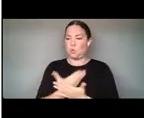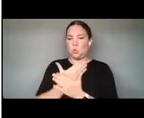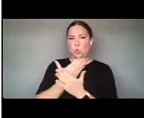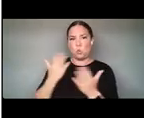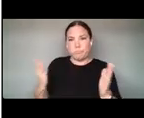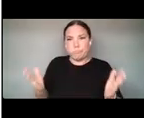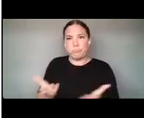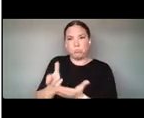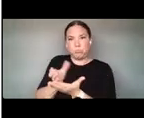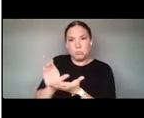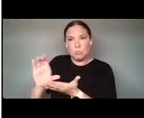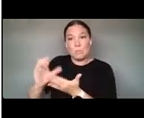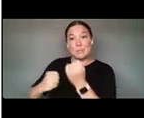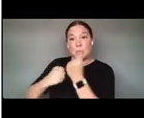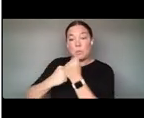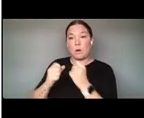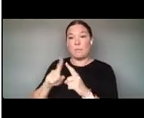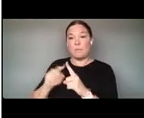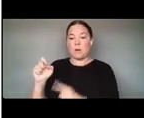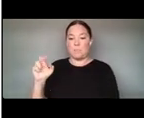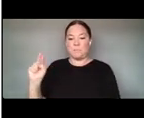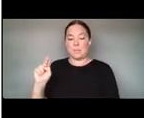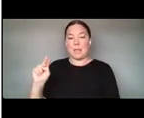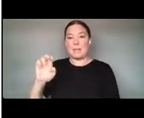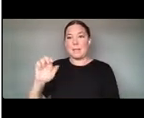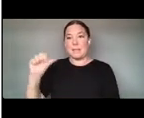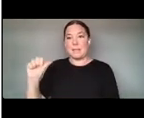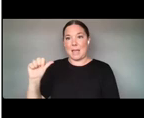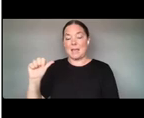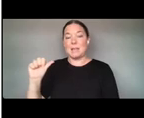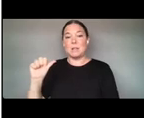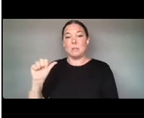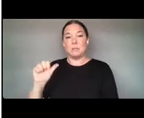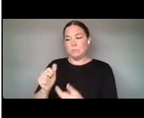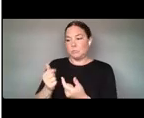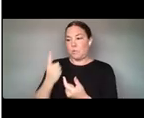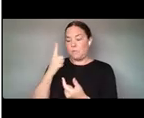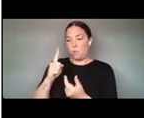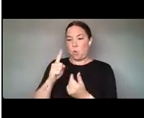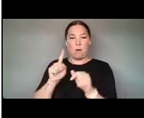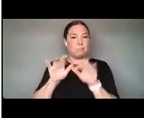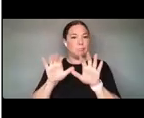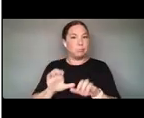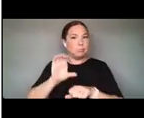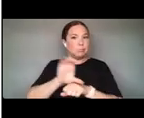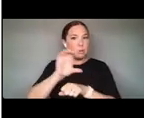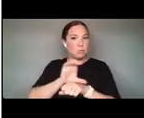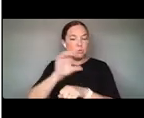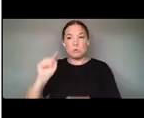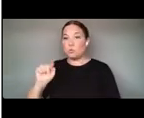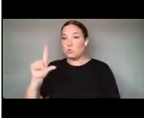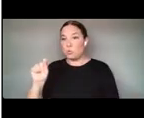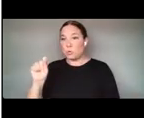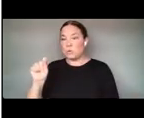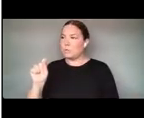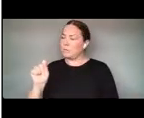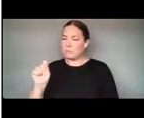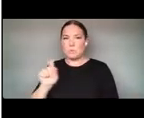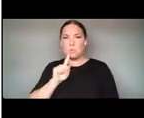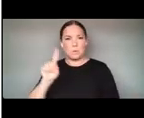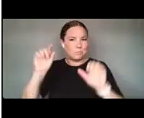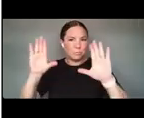TO PUT COMPUTATIONAL TOOLS FRONT AND CENTER REALLY TAKES OFF. THINK ABOUT PHOTOGRAPHY. PHOTOGRAPHY